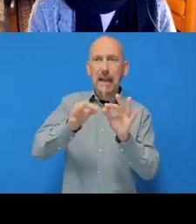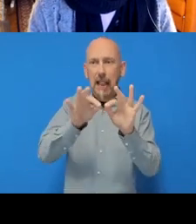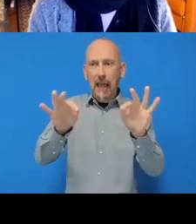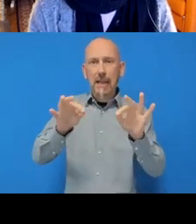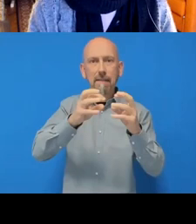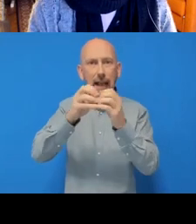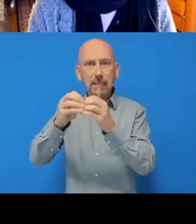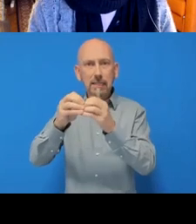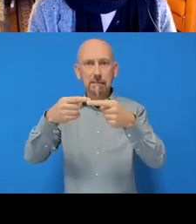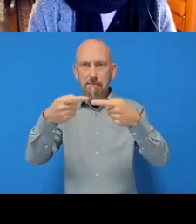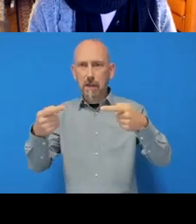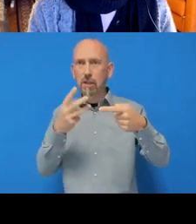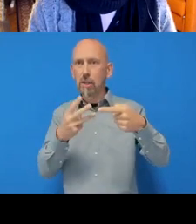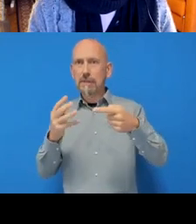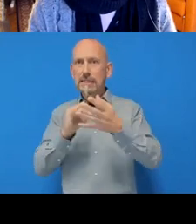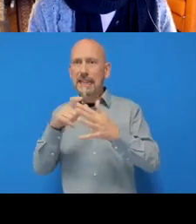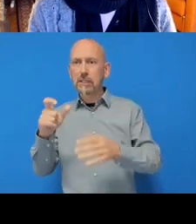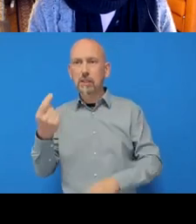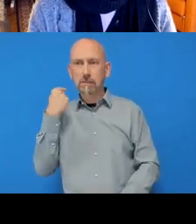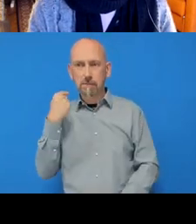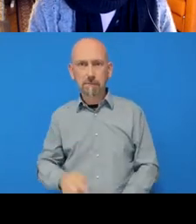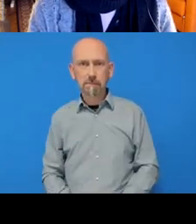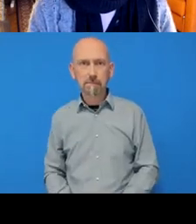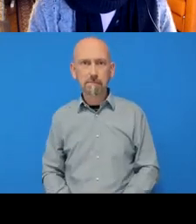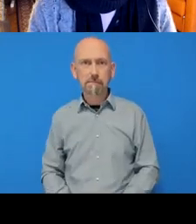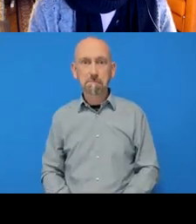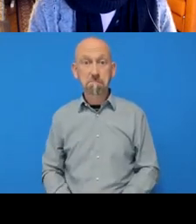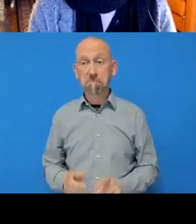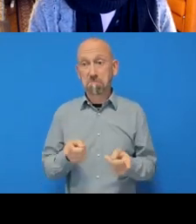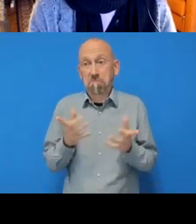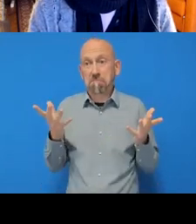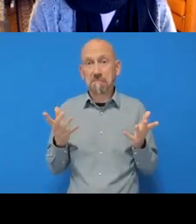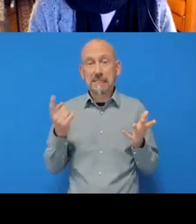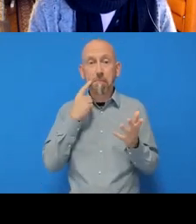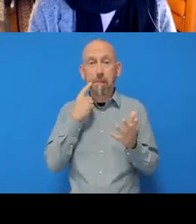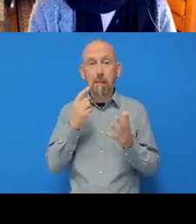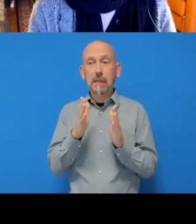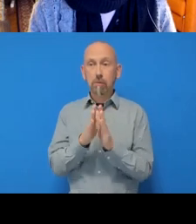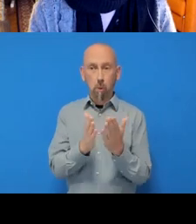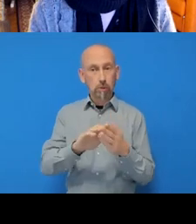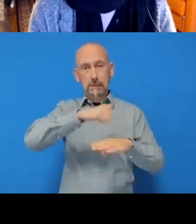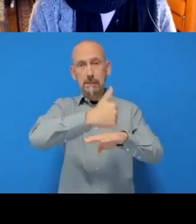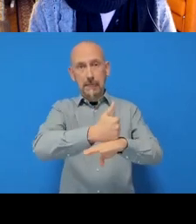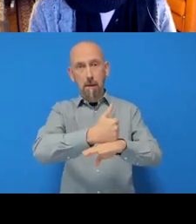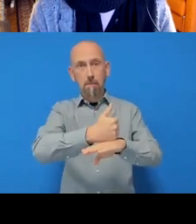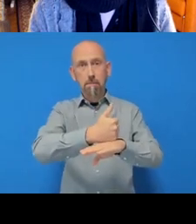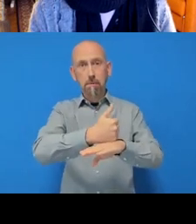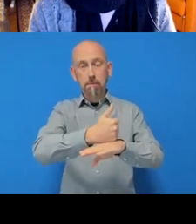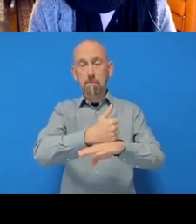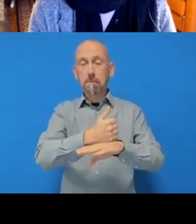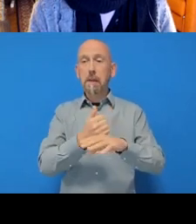Yeah, simple as that. So we’ve already got our repository going, we've edited our README file